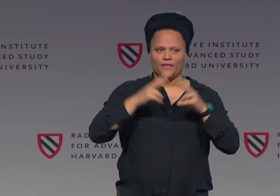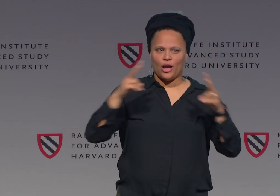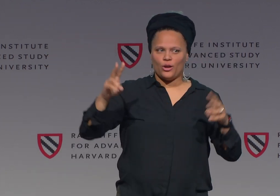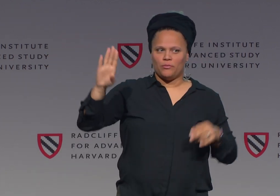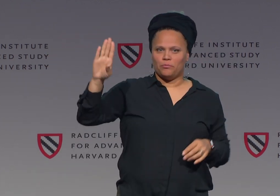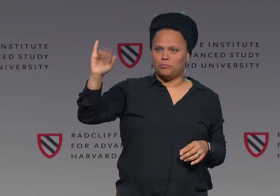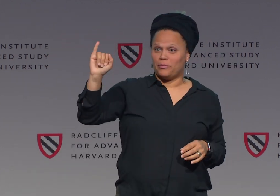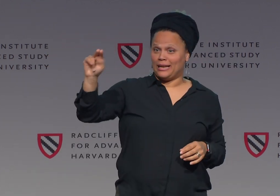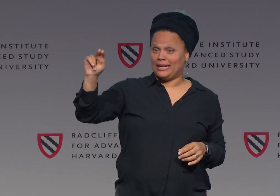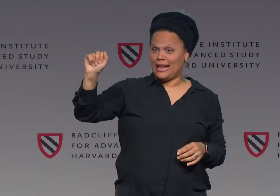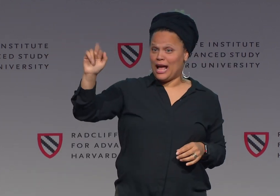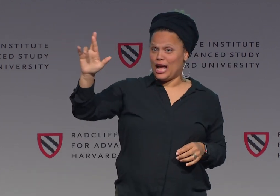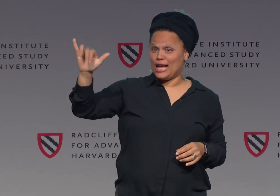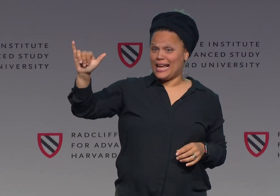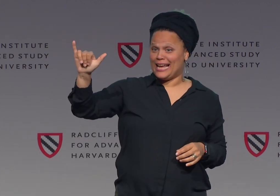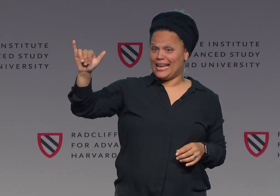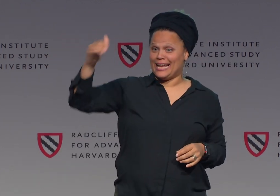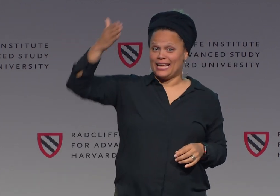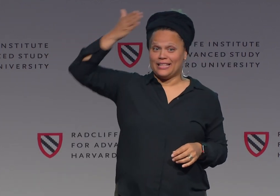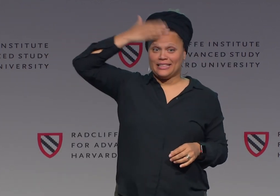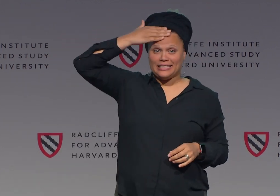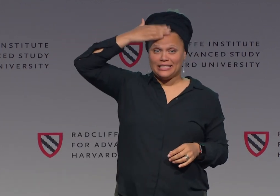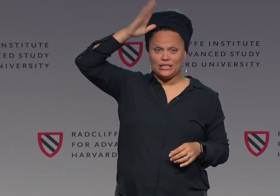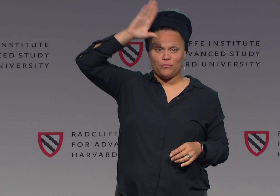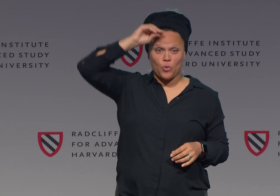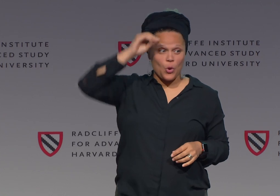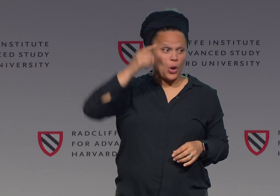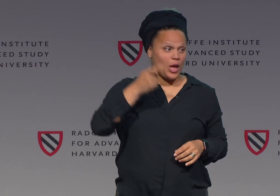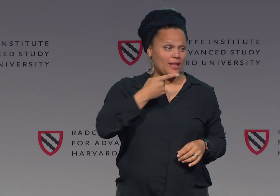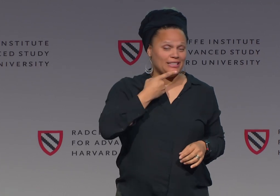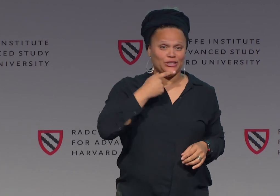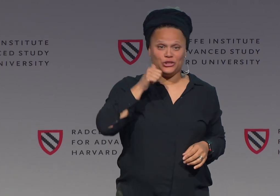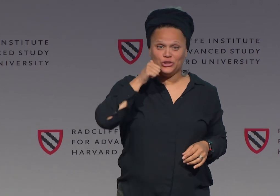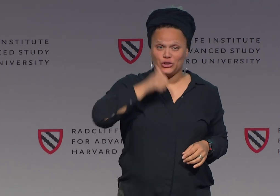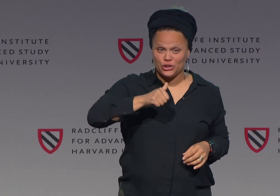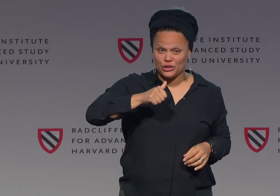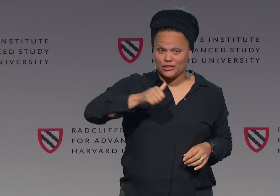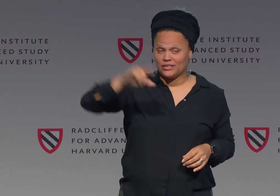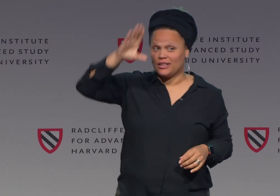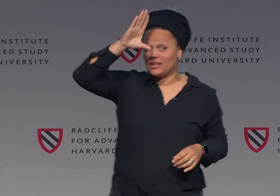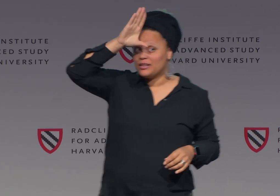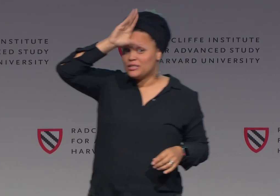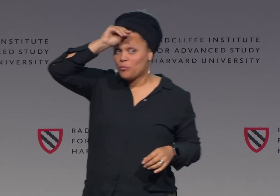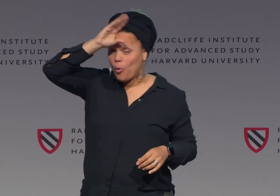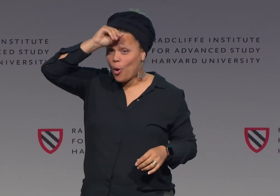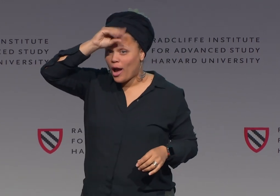So there are subsets within just the idea of location, which is, of course, indicating binary.